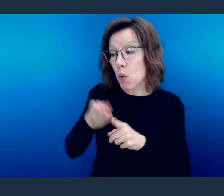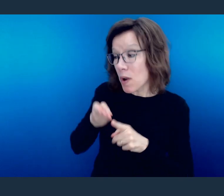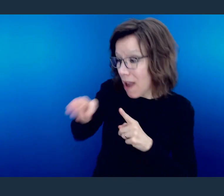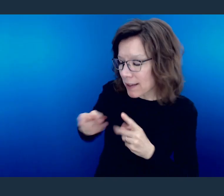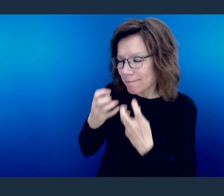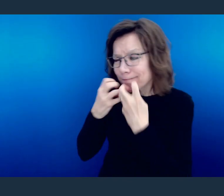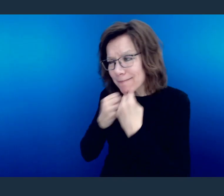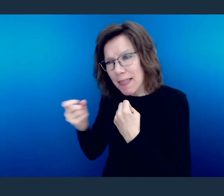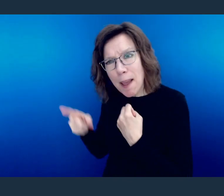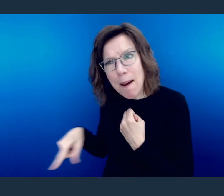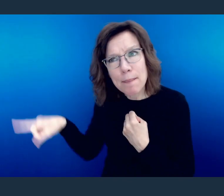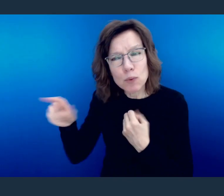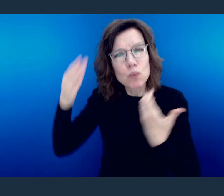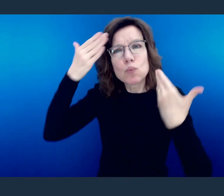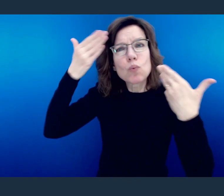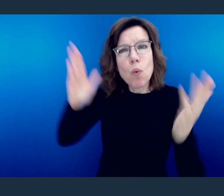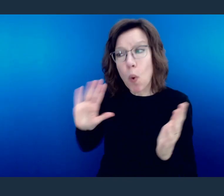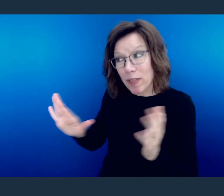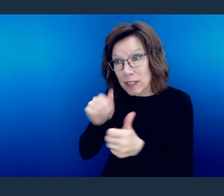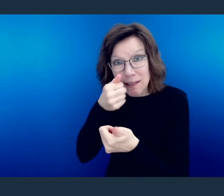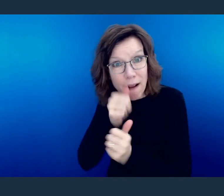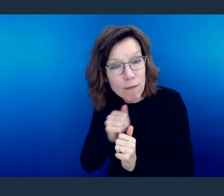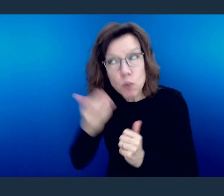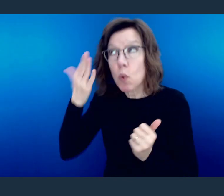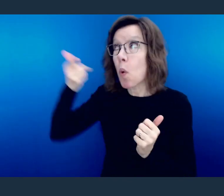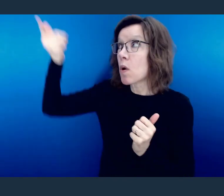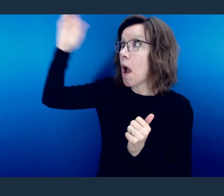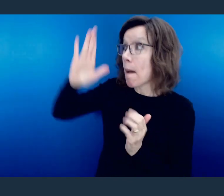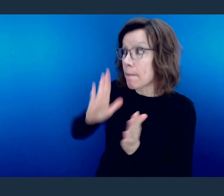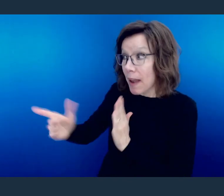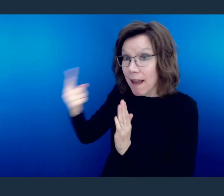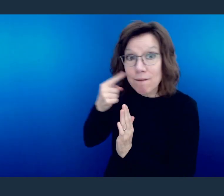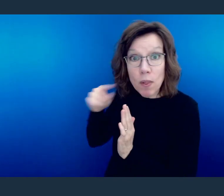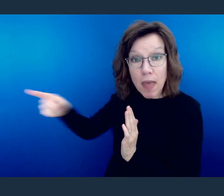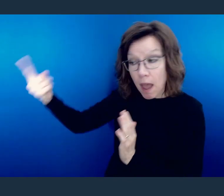through and what God will do through you on their behalf.